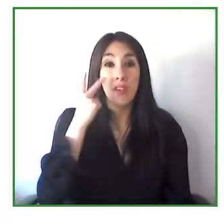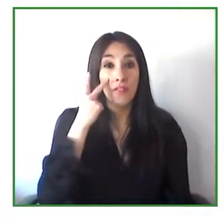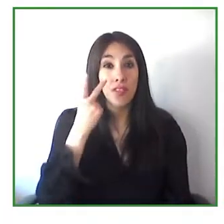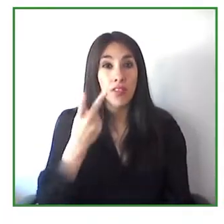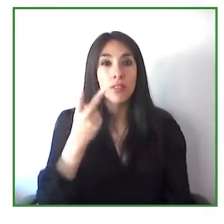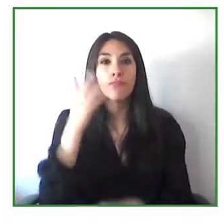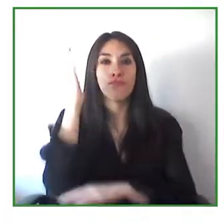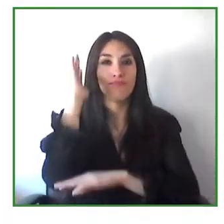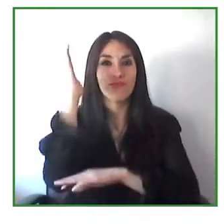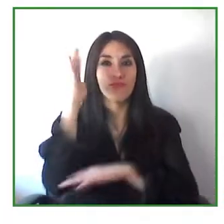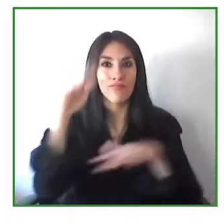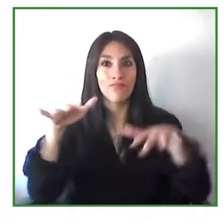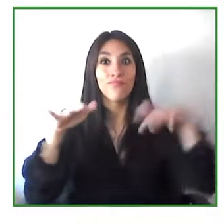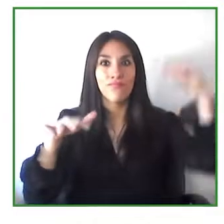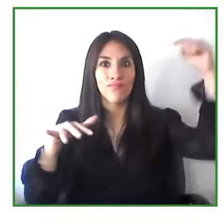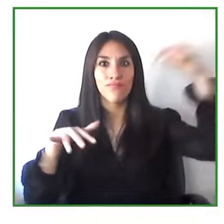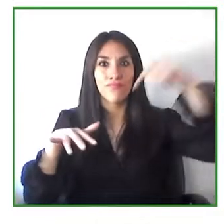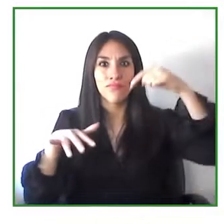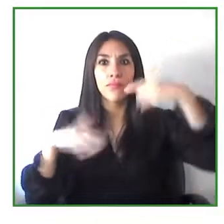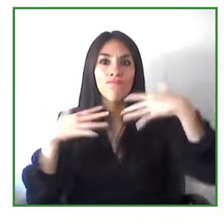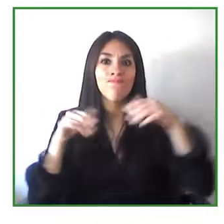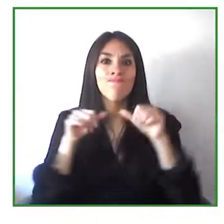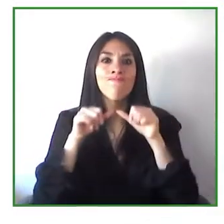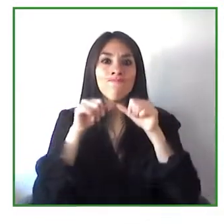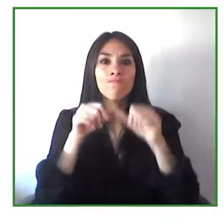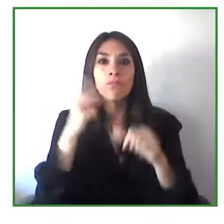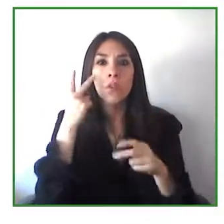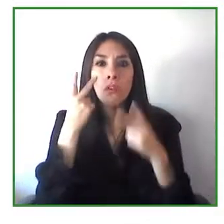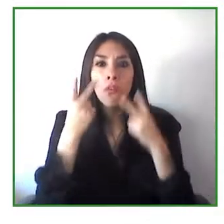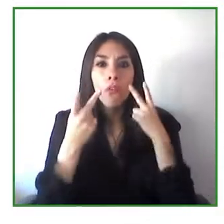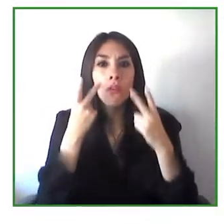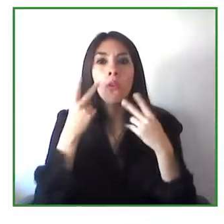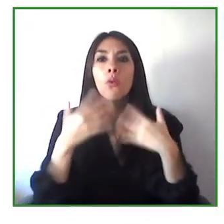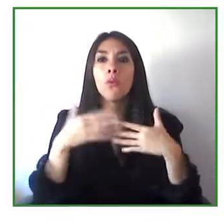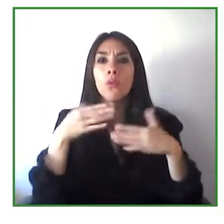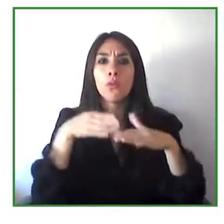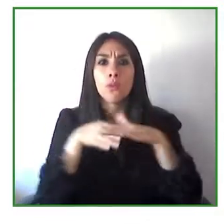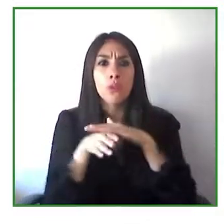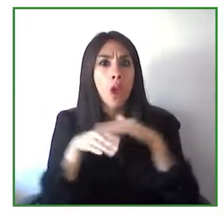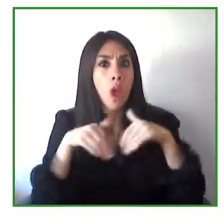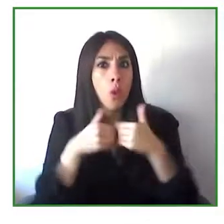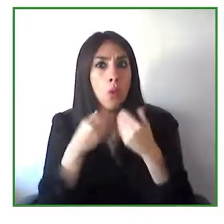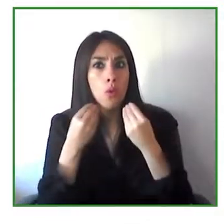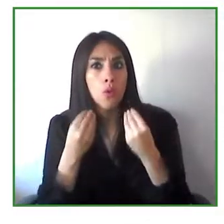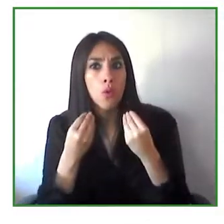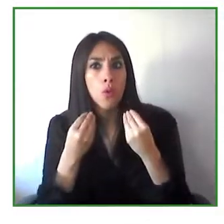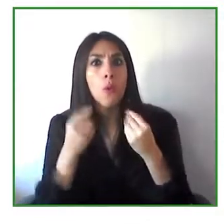is what allows people with visual disabilities to read a book or people